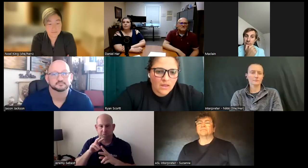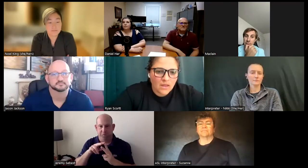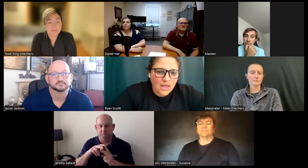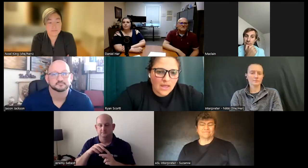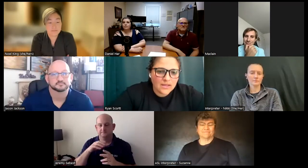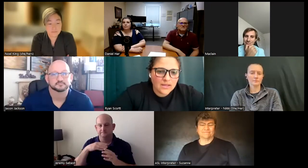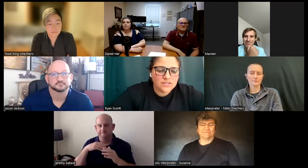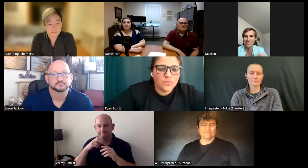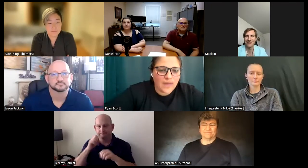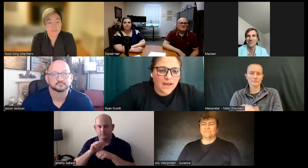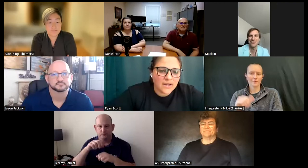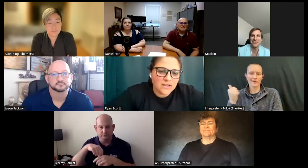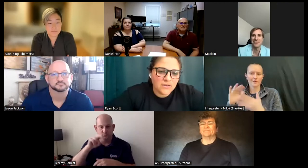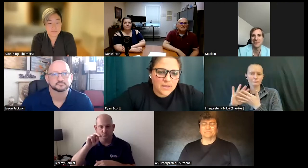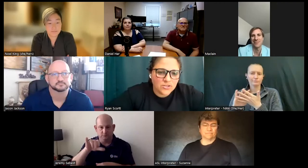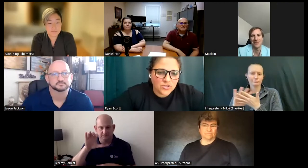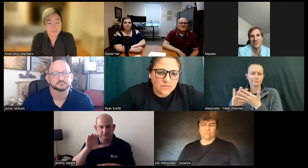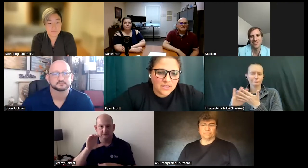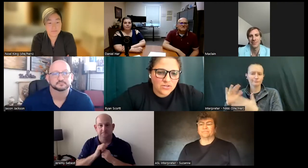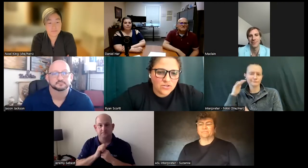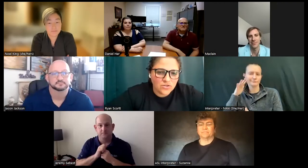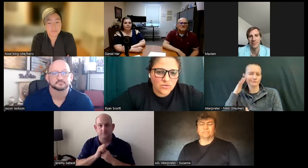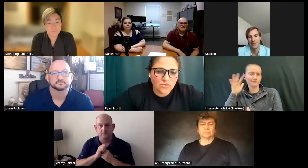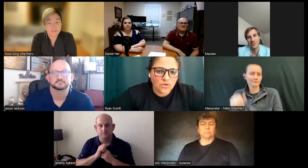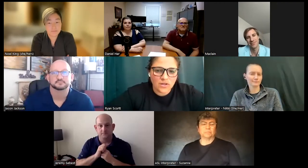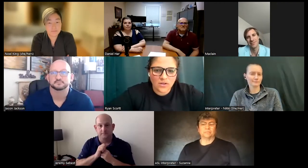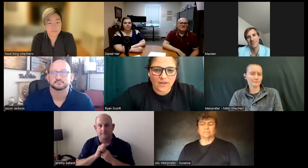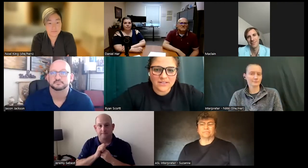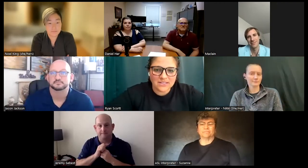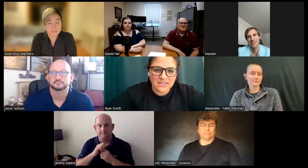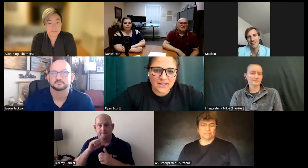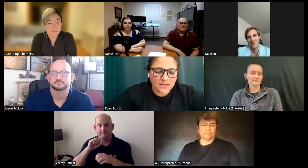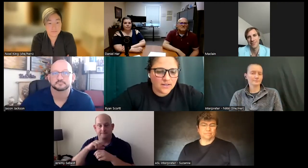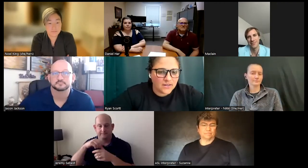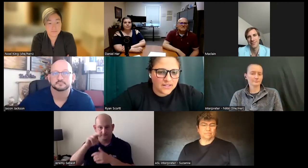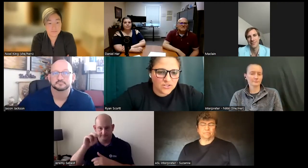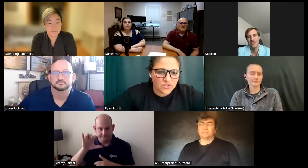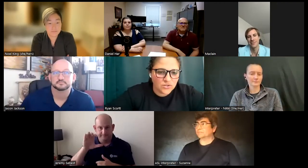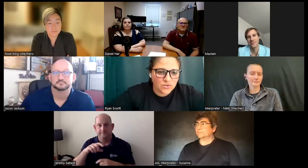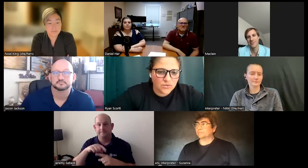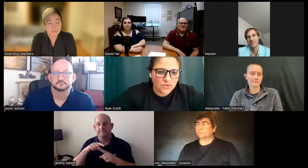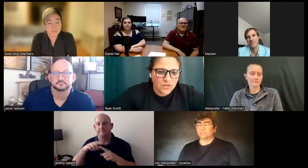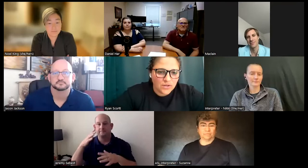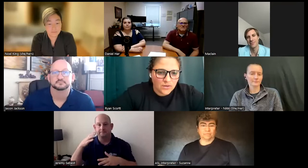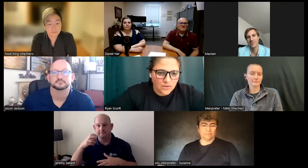and that kind of mainstreamed it into graphic design led into